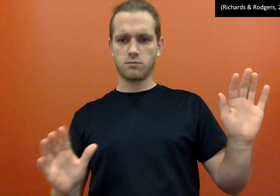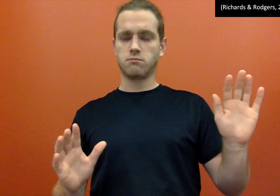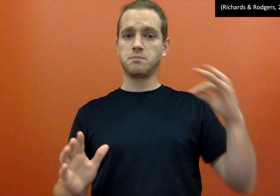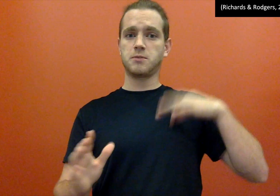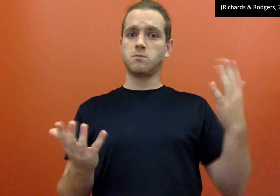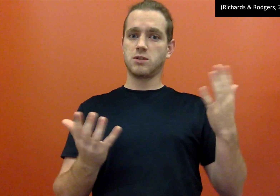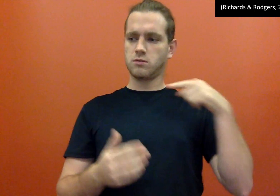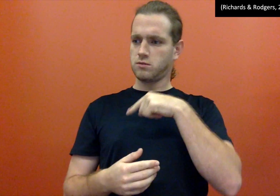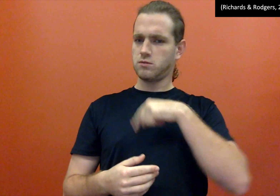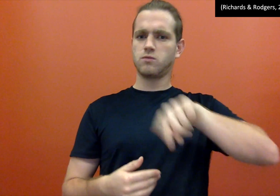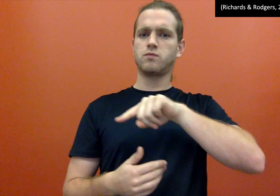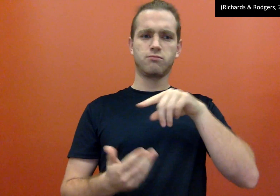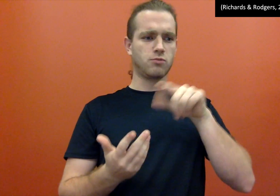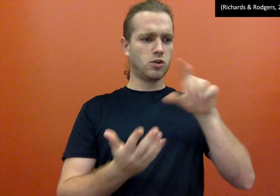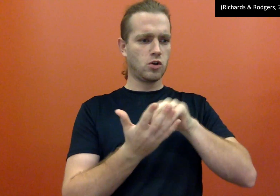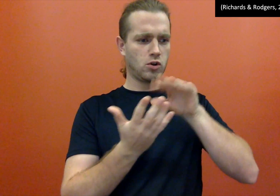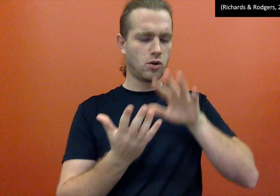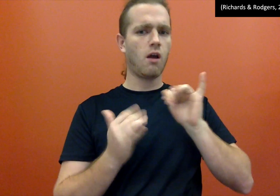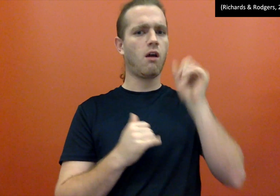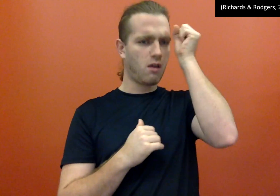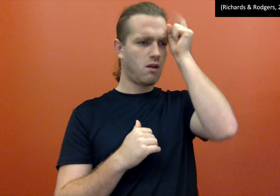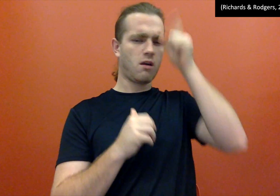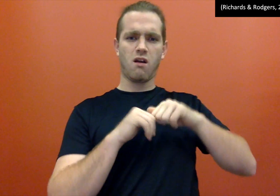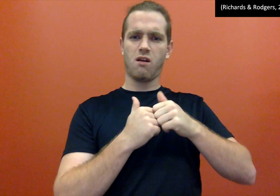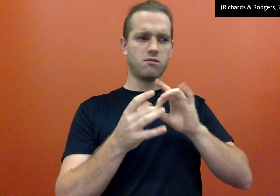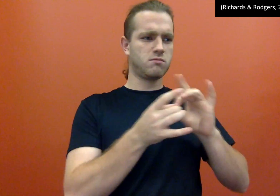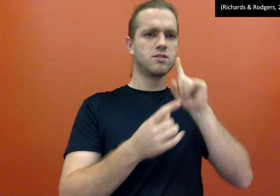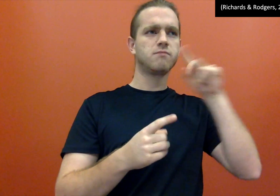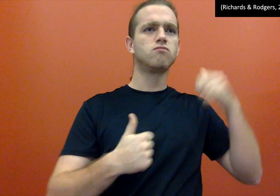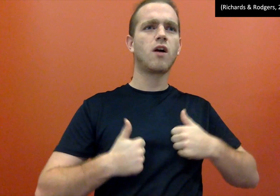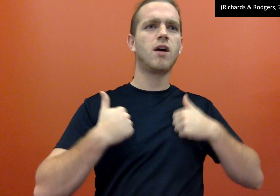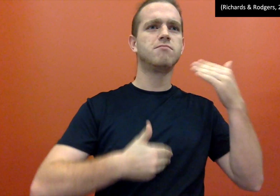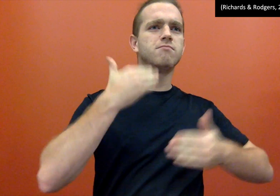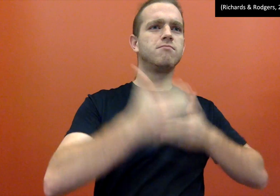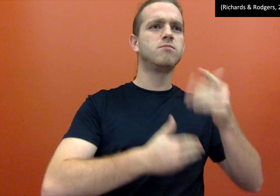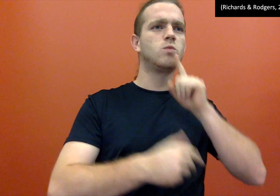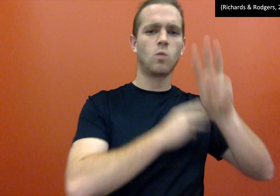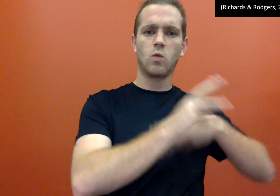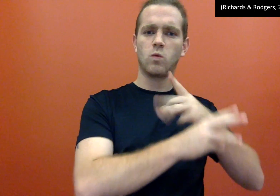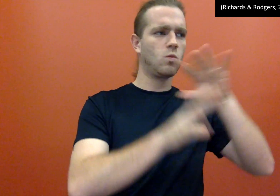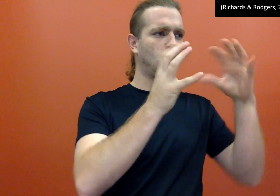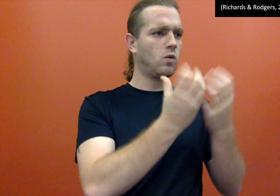The benefits of existentialist intelligence are for ASL learners to understand how Deaf people survive in real world.